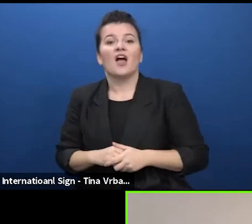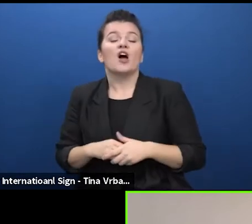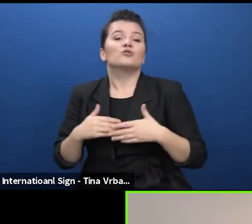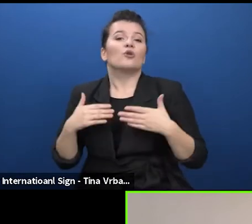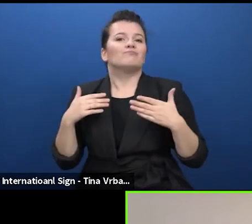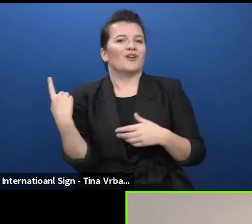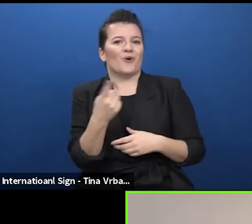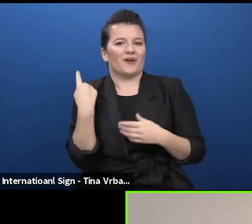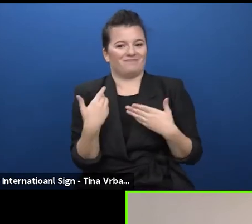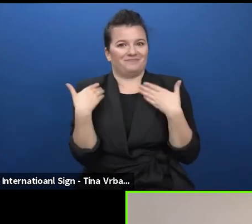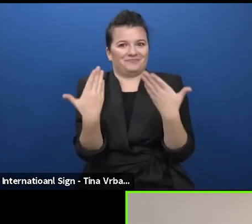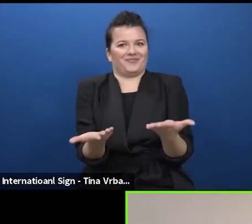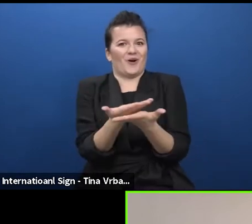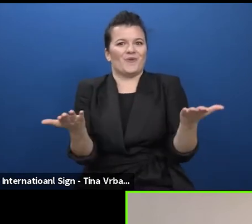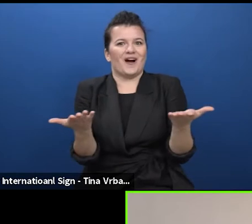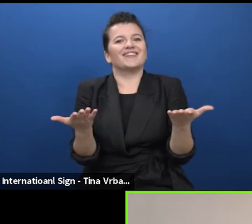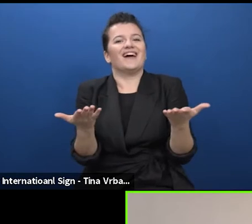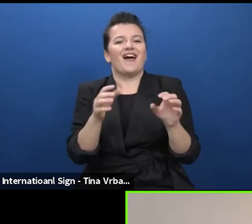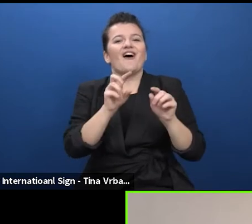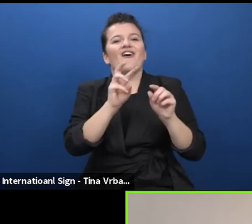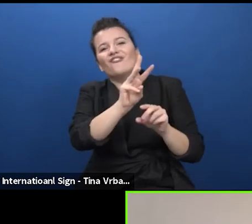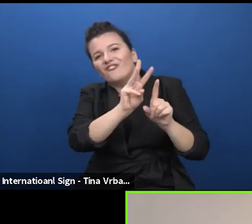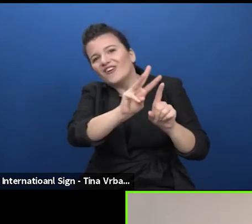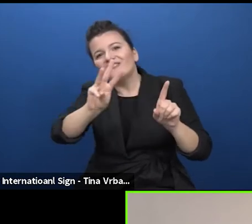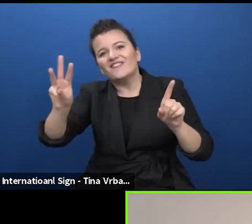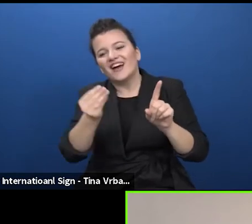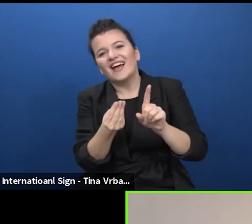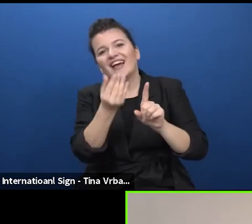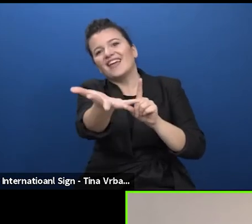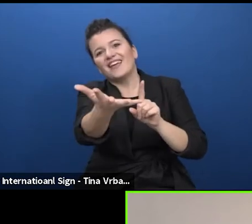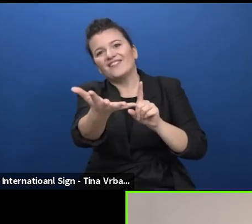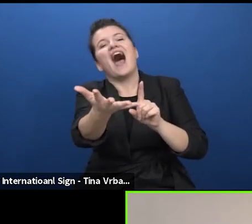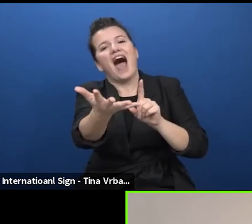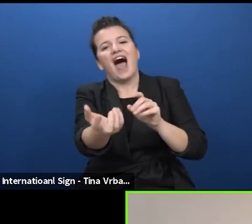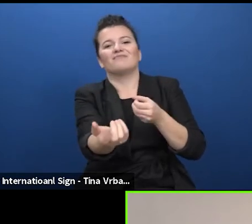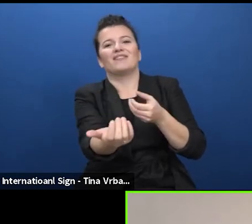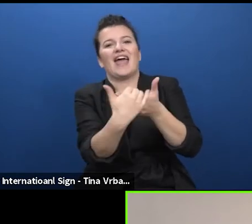which our guestlist have entered this morning for the first time